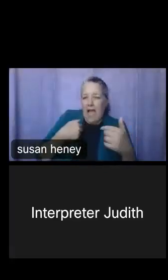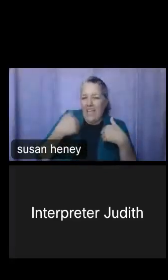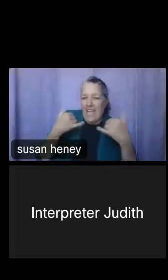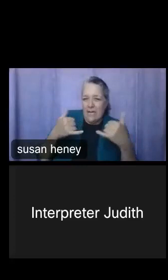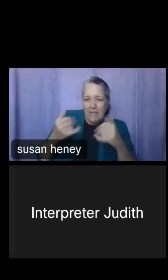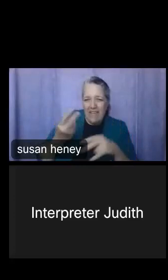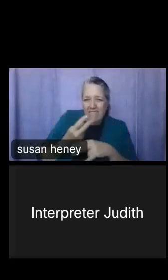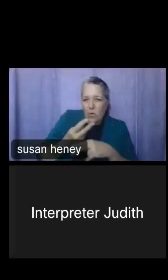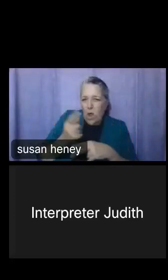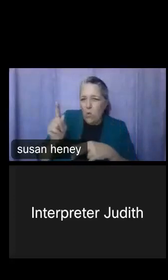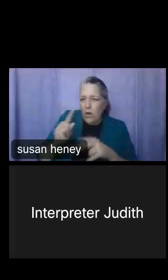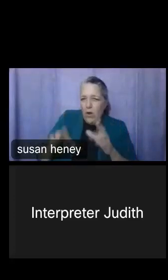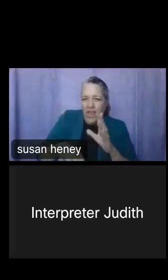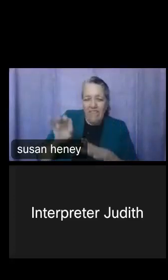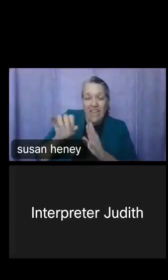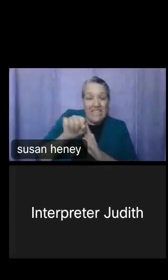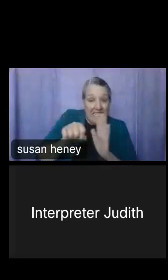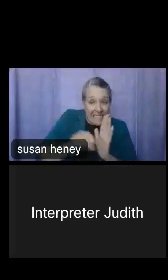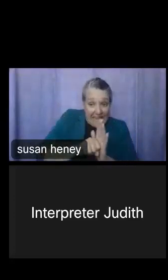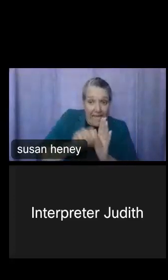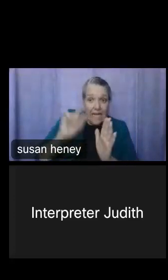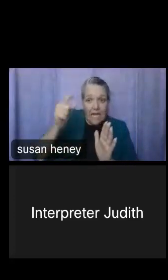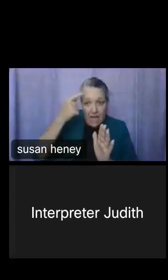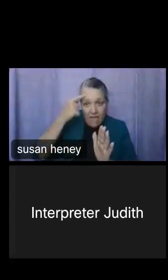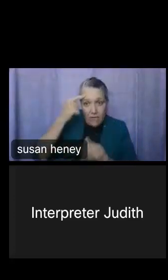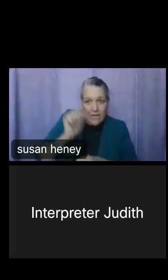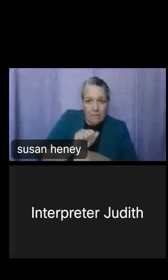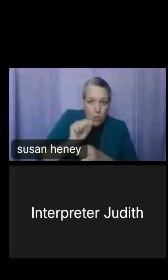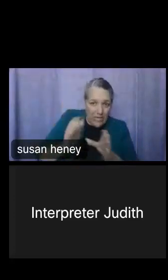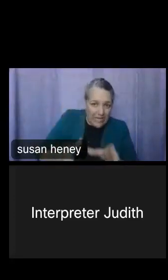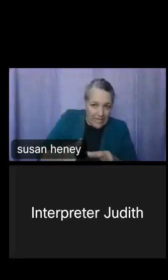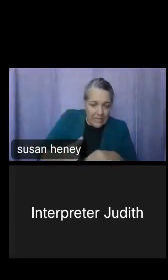find state government employees, but if you are ever stuck, again, that's why your data